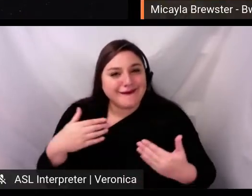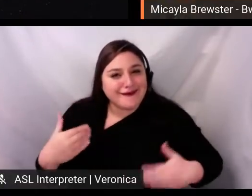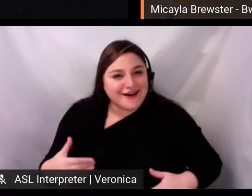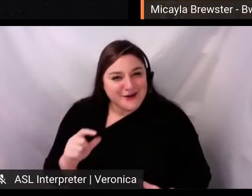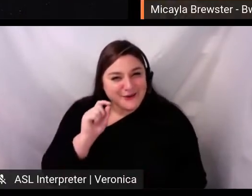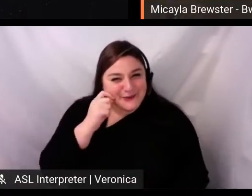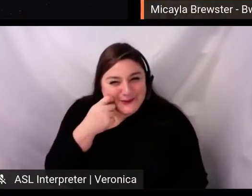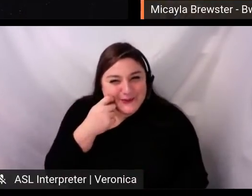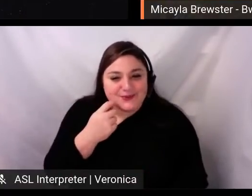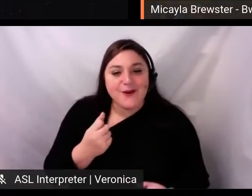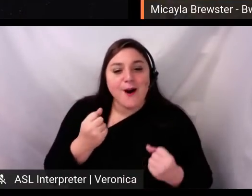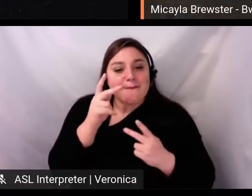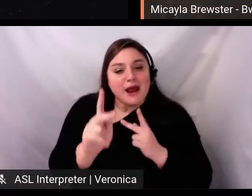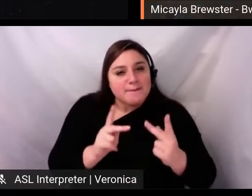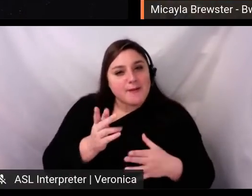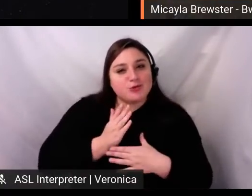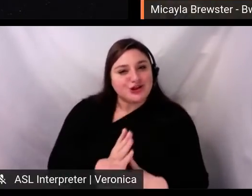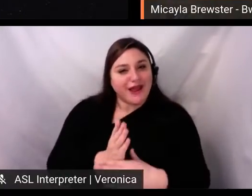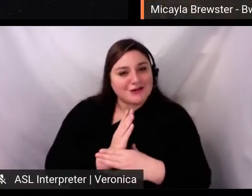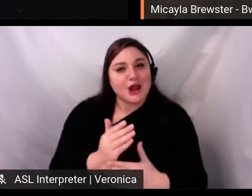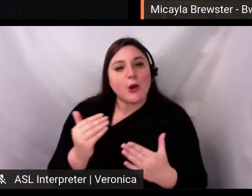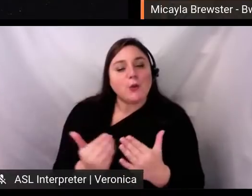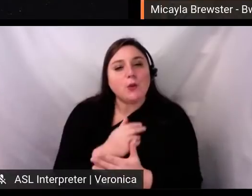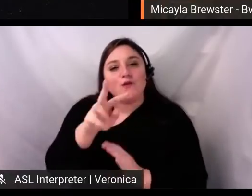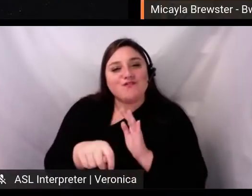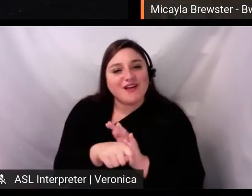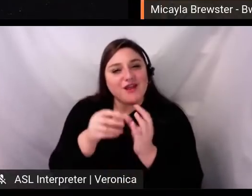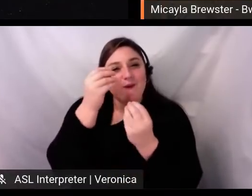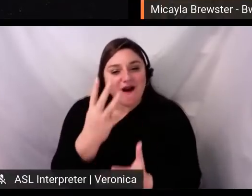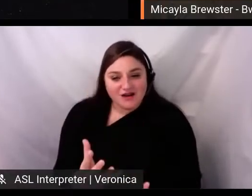as we all look for new ways to connect with each other virtually.